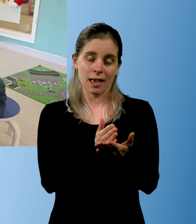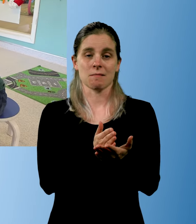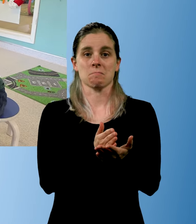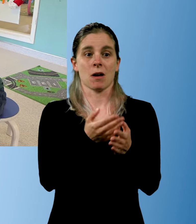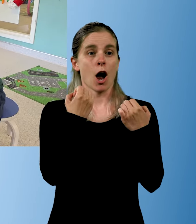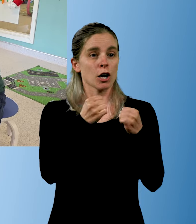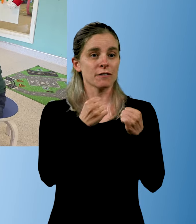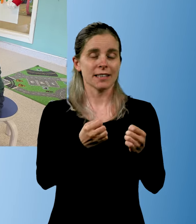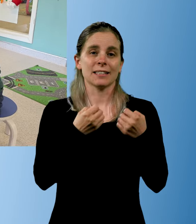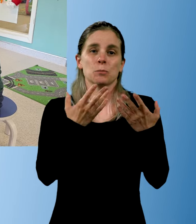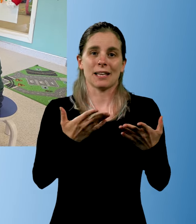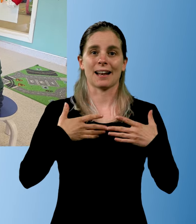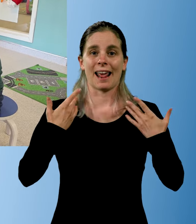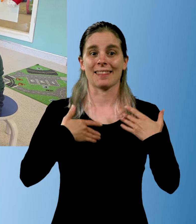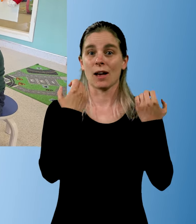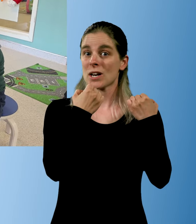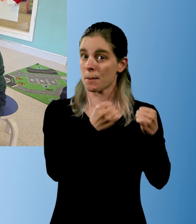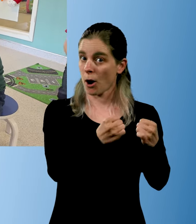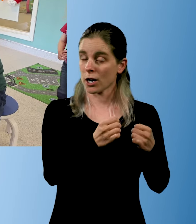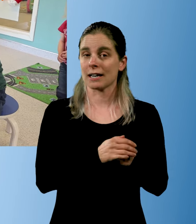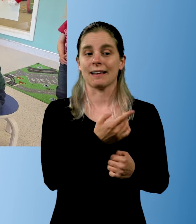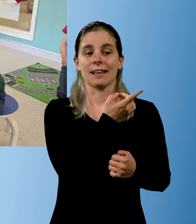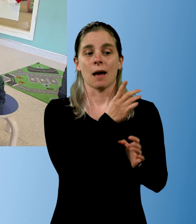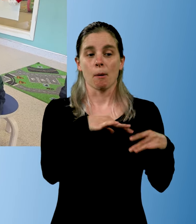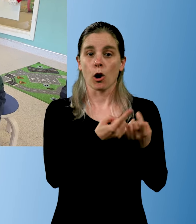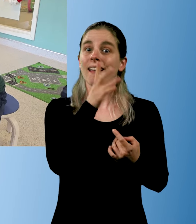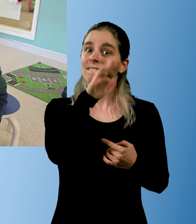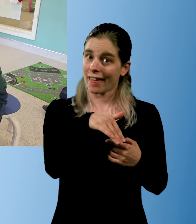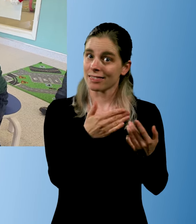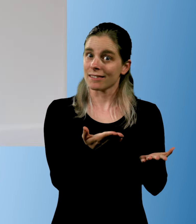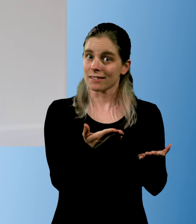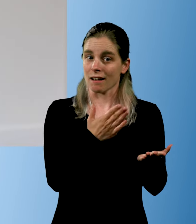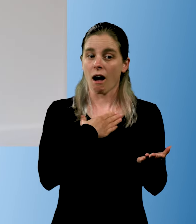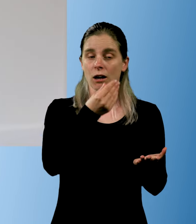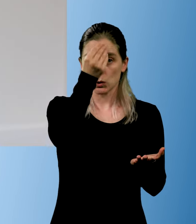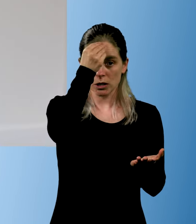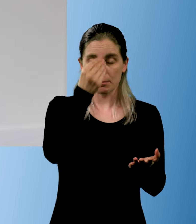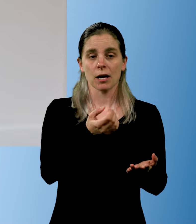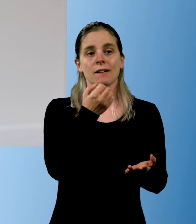activities that give happiness and involvement. The kindergarten knows this.